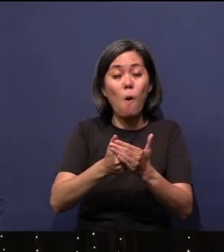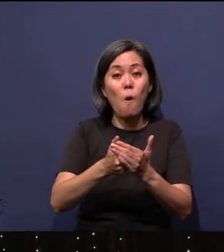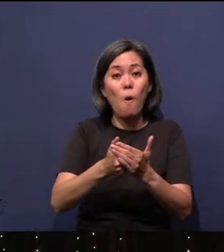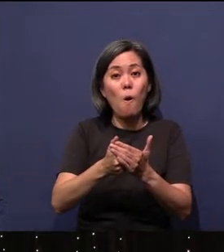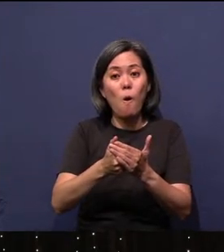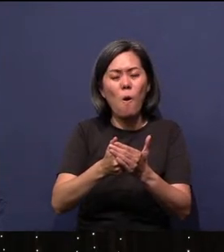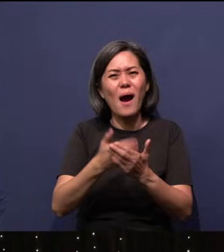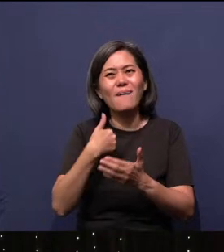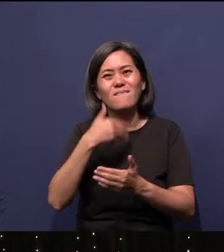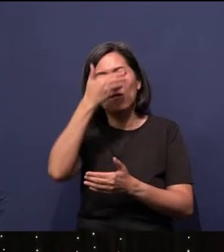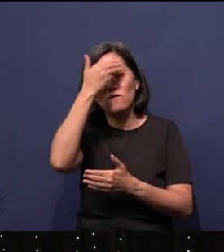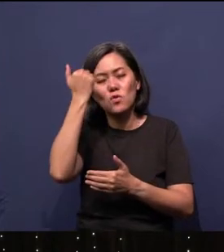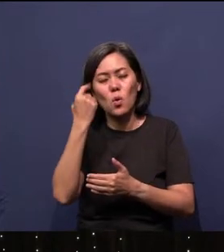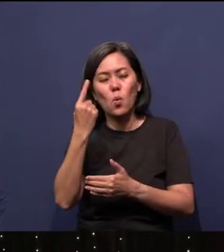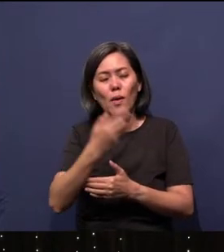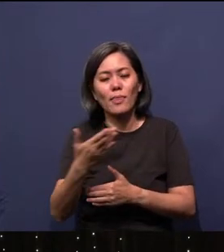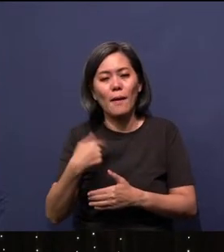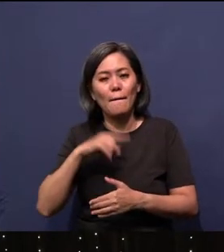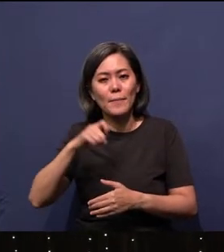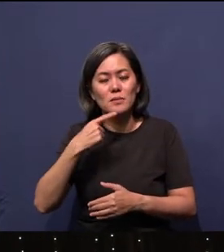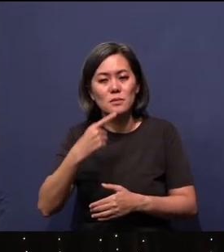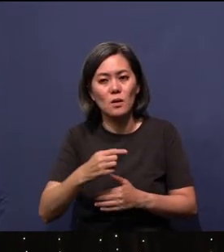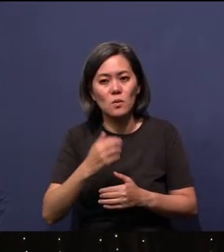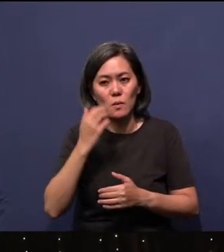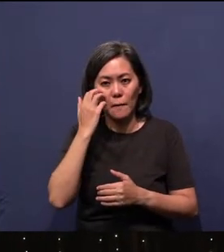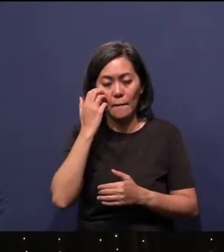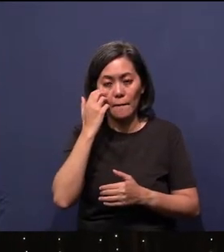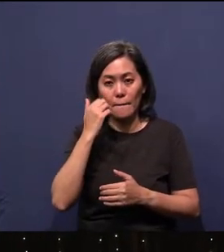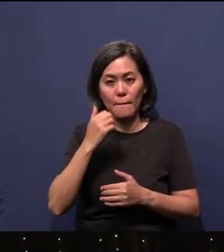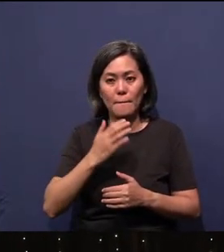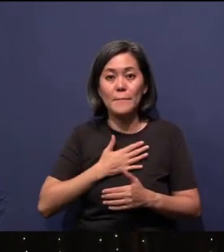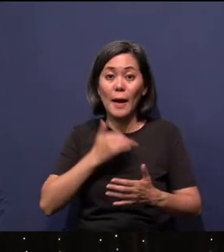forgot one point I have to tell you. My mistake. Sorry.